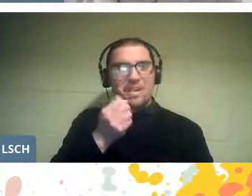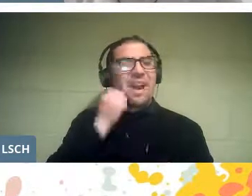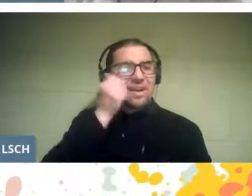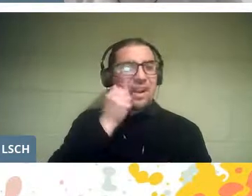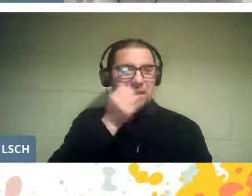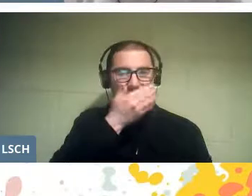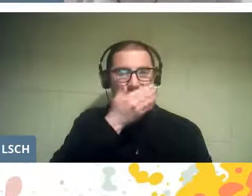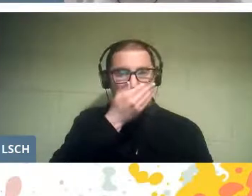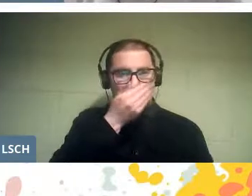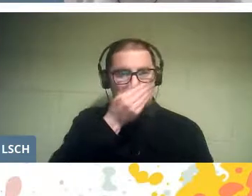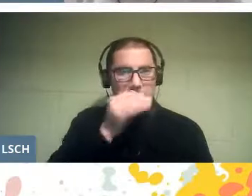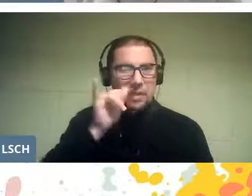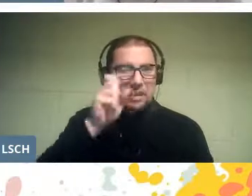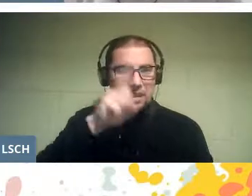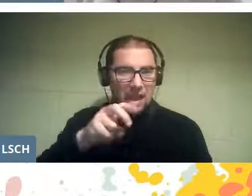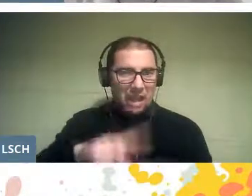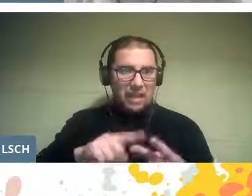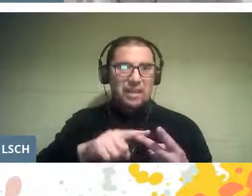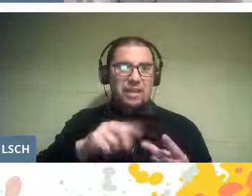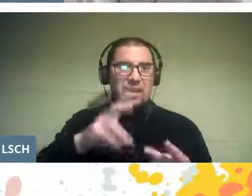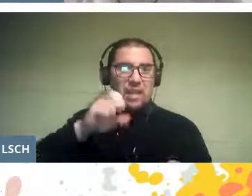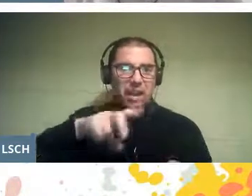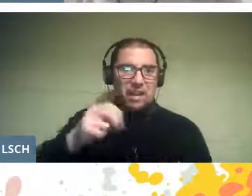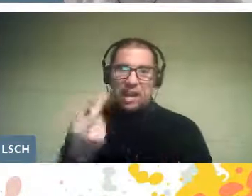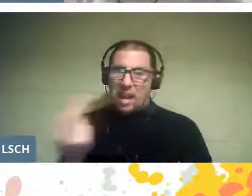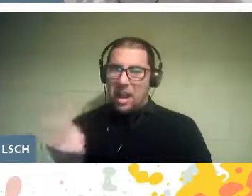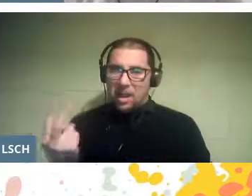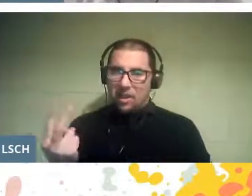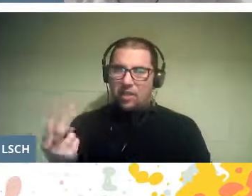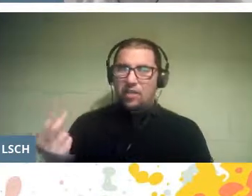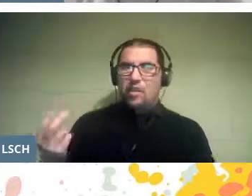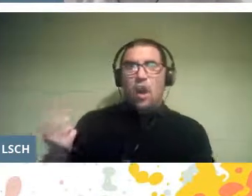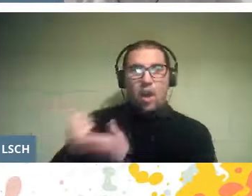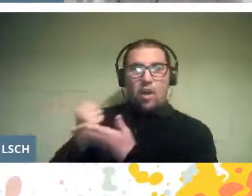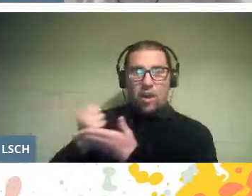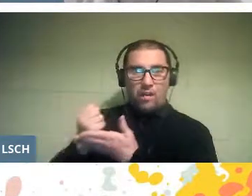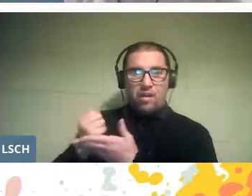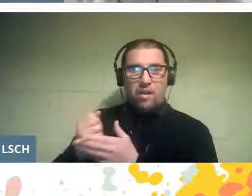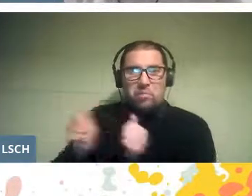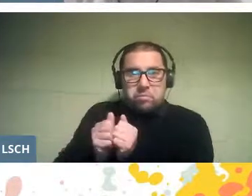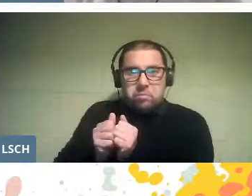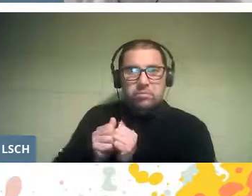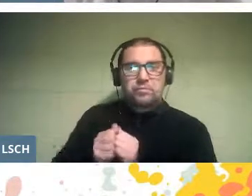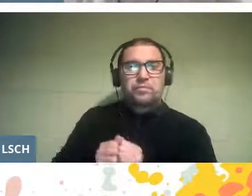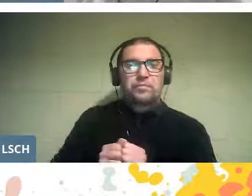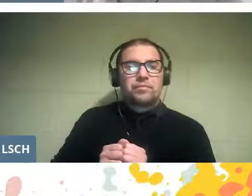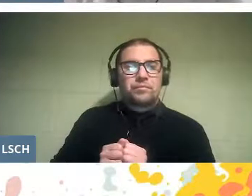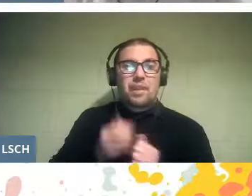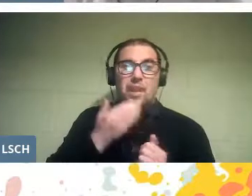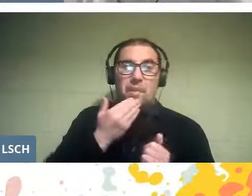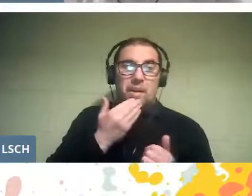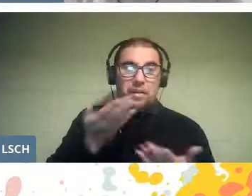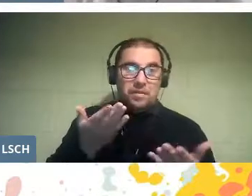Yasna and Daniela are my two closer colleagues. By the way with the same love